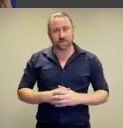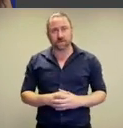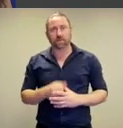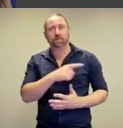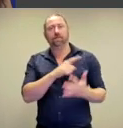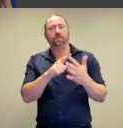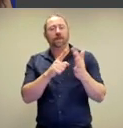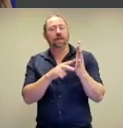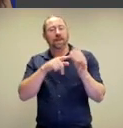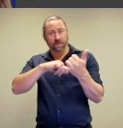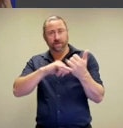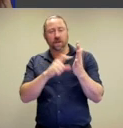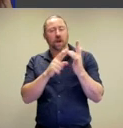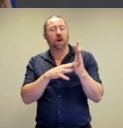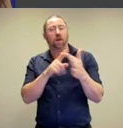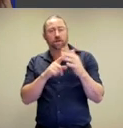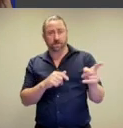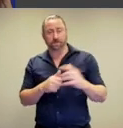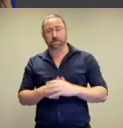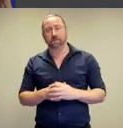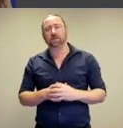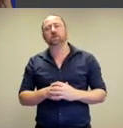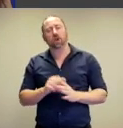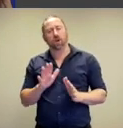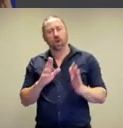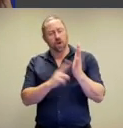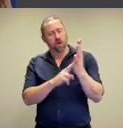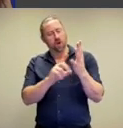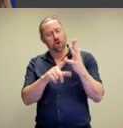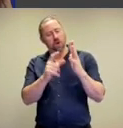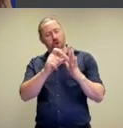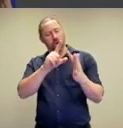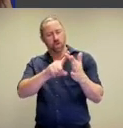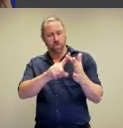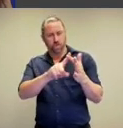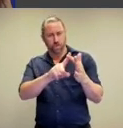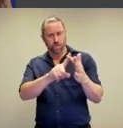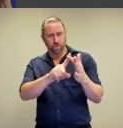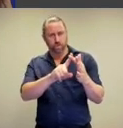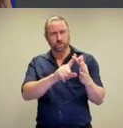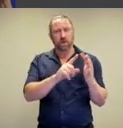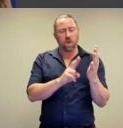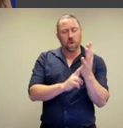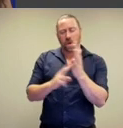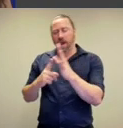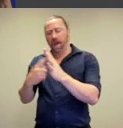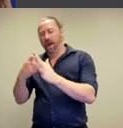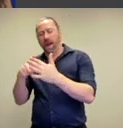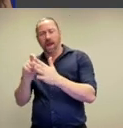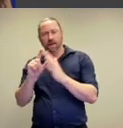So we'll be starting off with Yves Klein and thinking about what is the nude